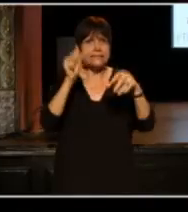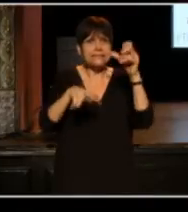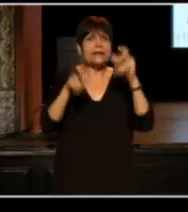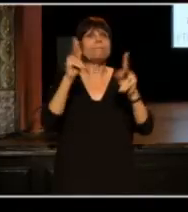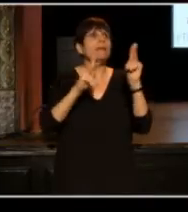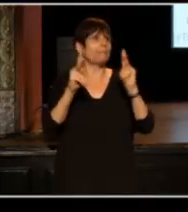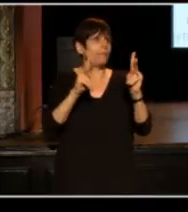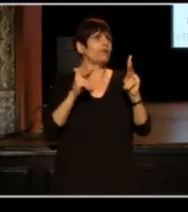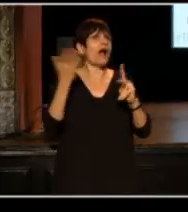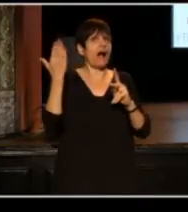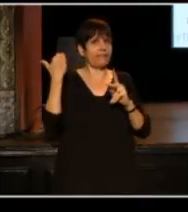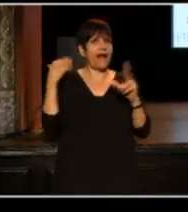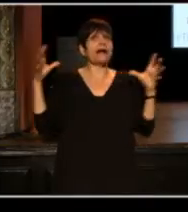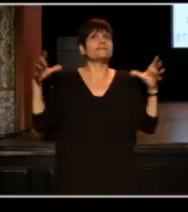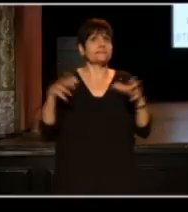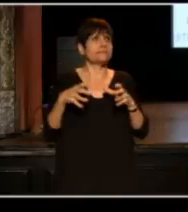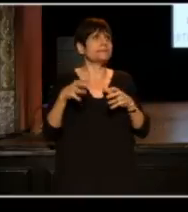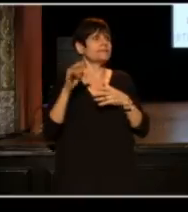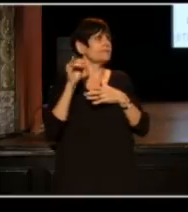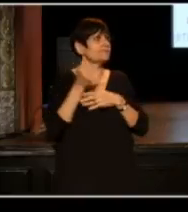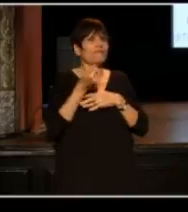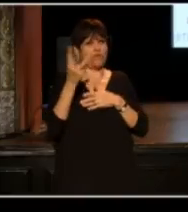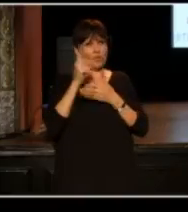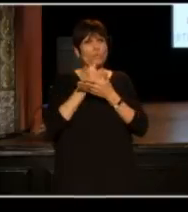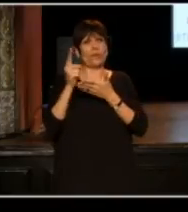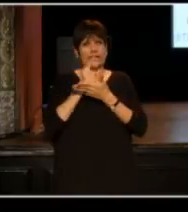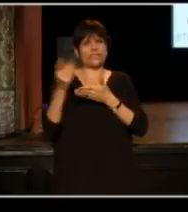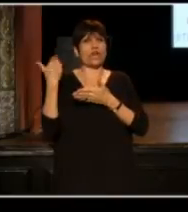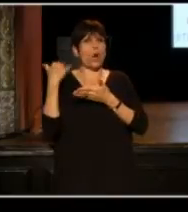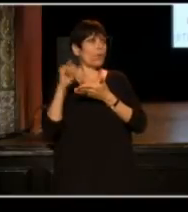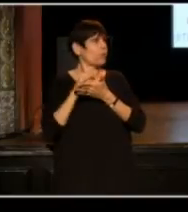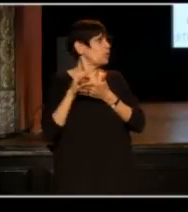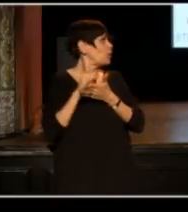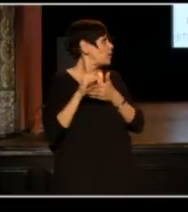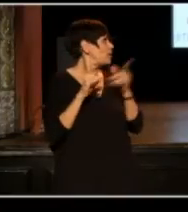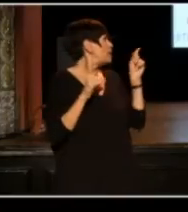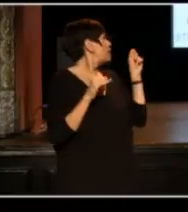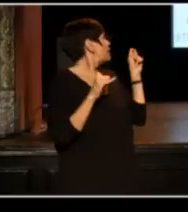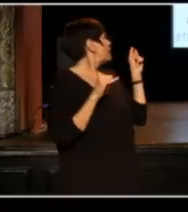at out last comedy act in New York a few days ago: There's an app called LookUp.